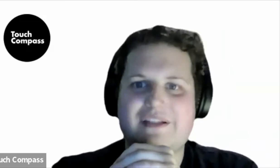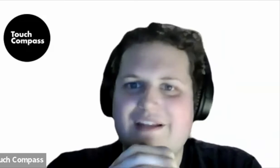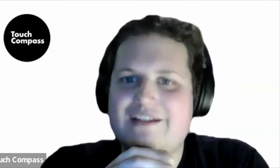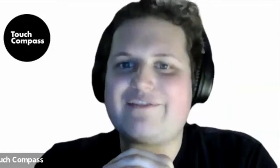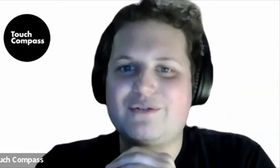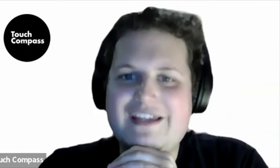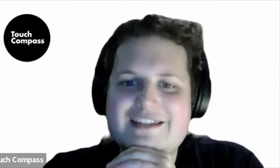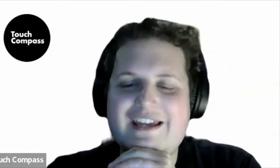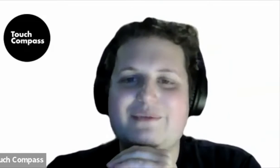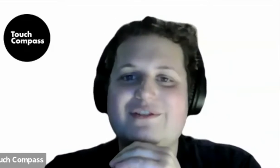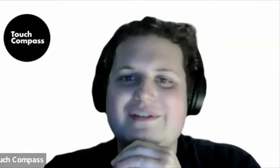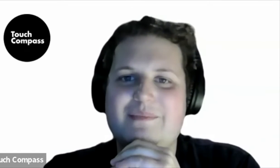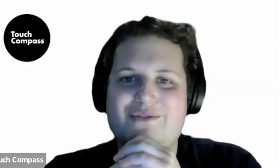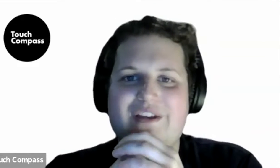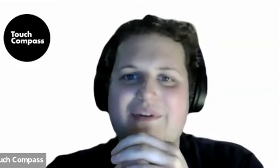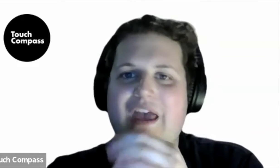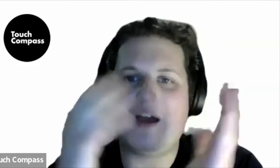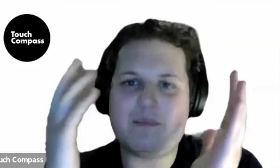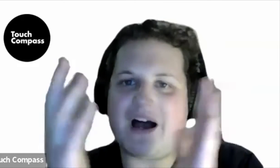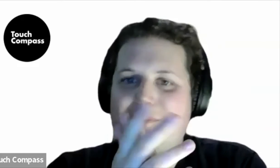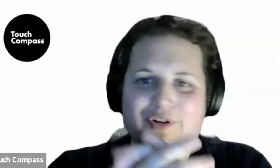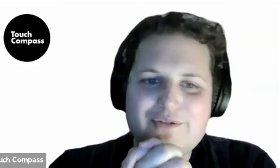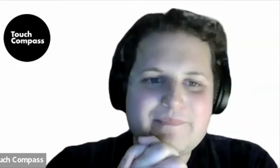so excited to have you here tonight. We're so excited to be talking with Marc Brew.